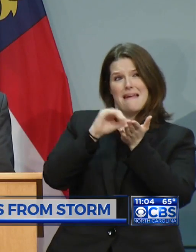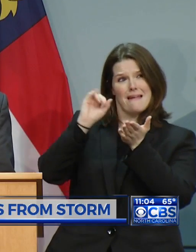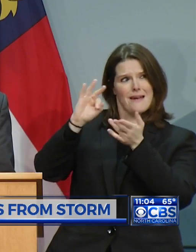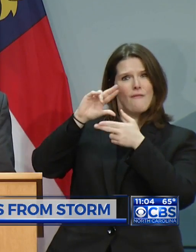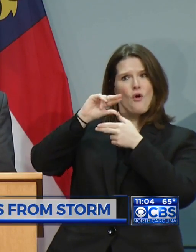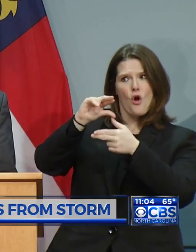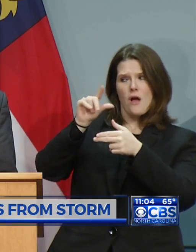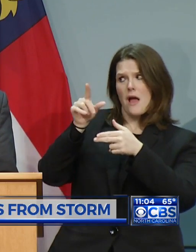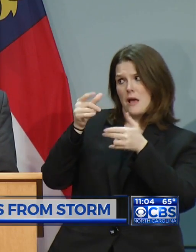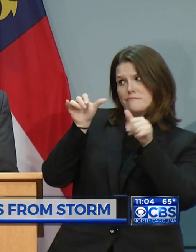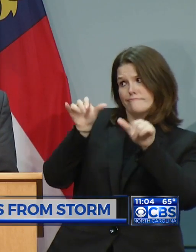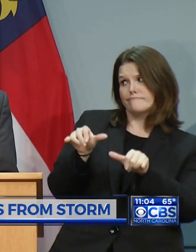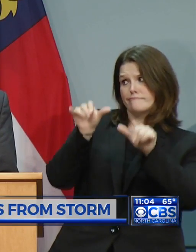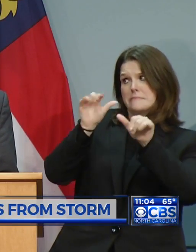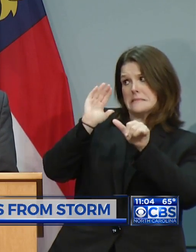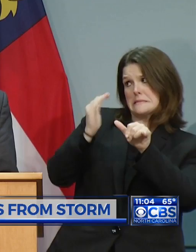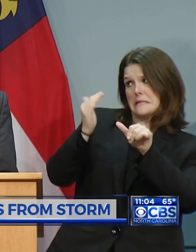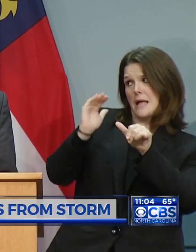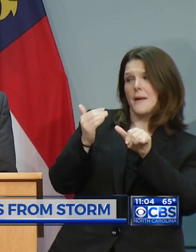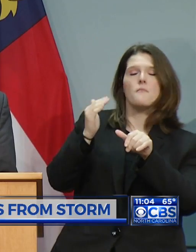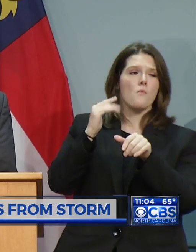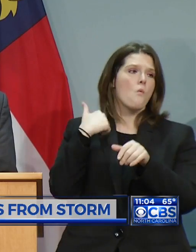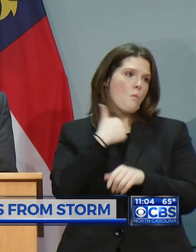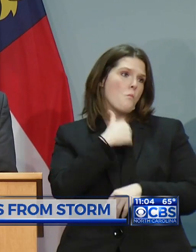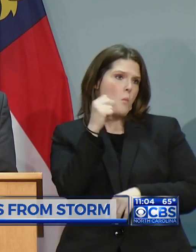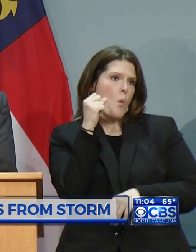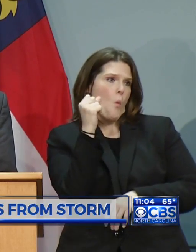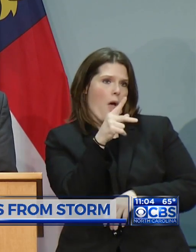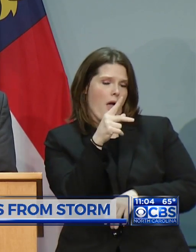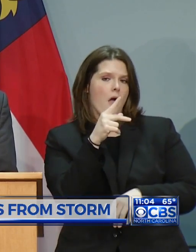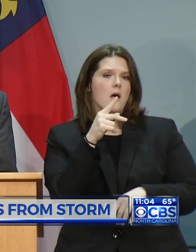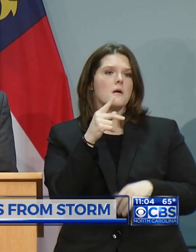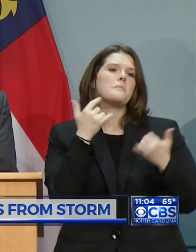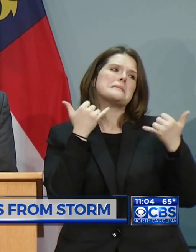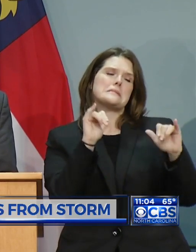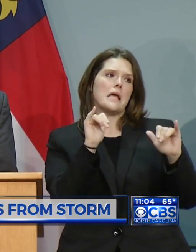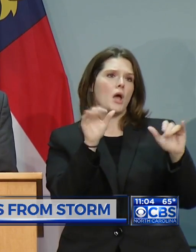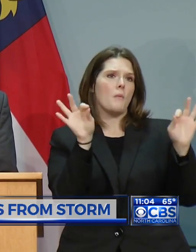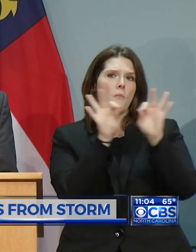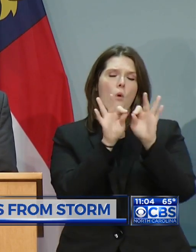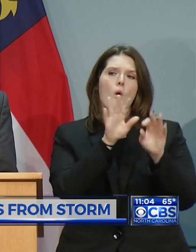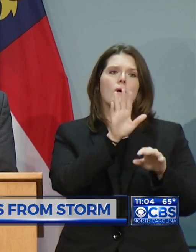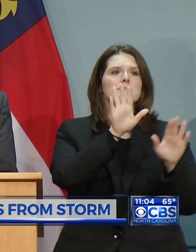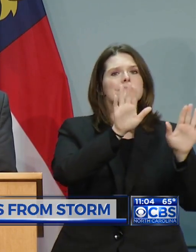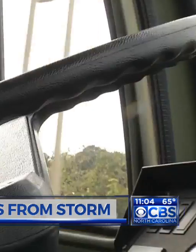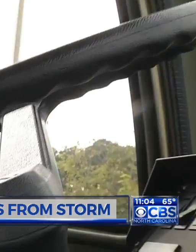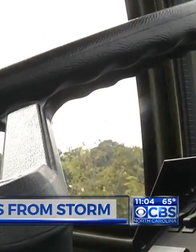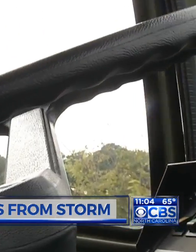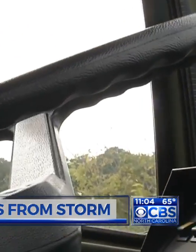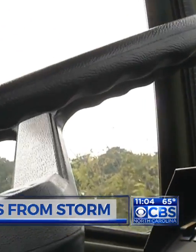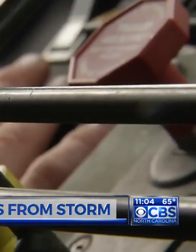MAG THAT IDENTIFIED. WE'RE -- MAGNIFY. CHANGES IN THE STORM'S TRACK KEEPS IT OFF THE